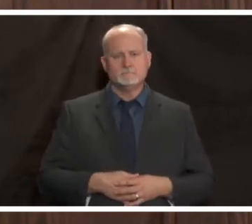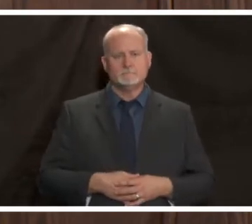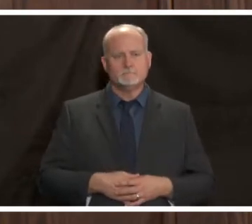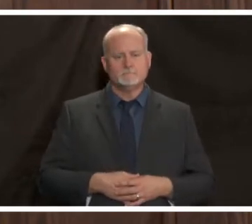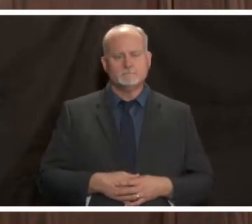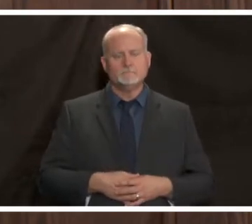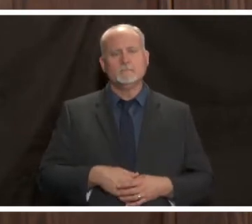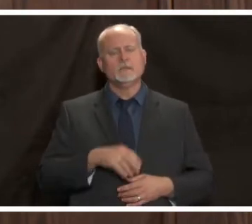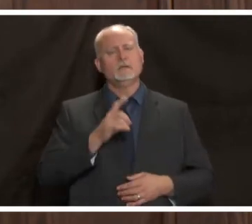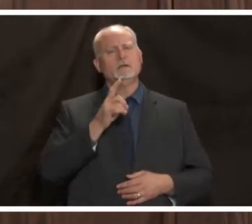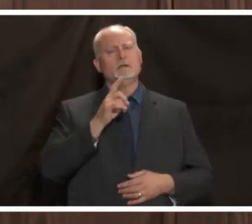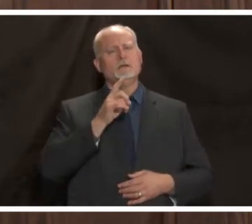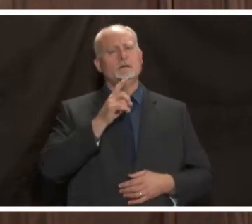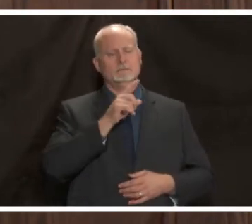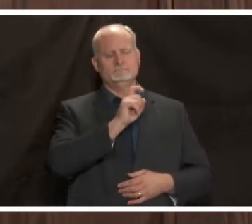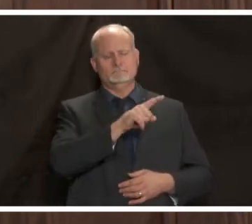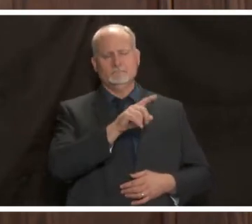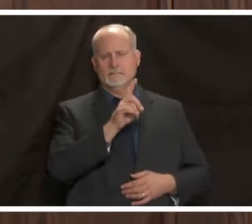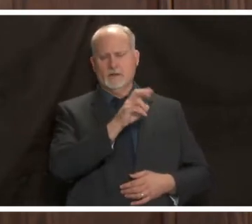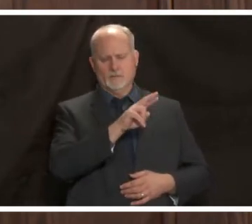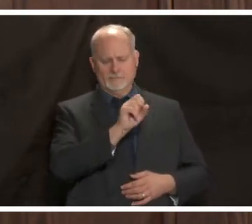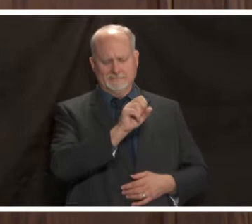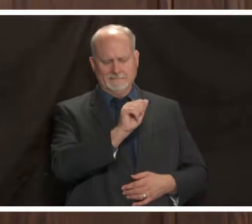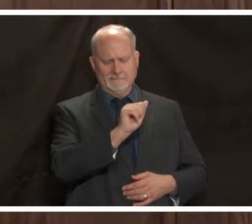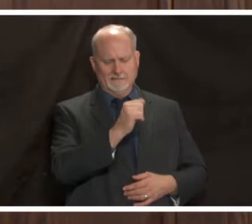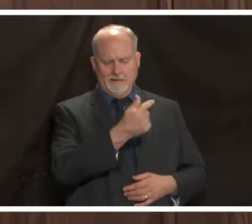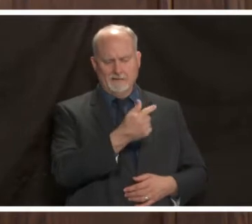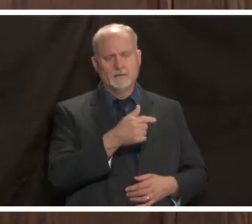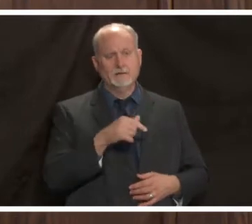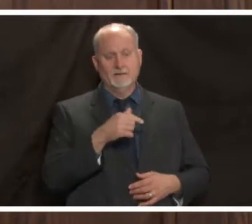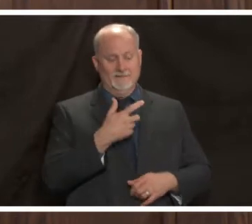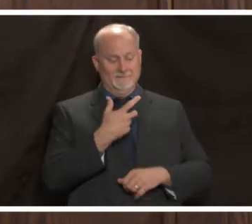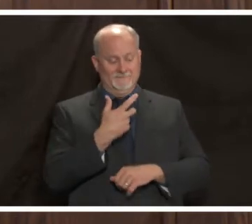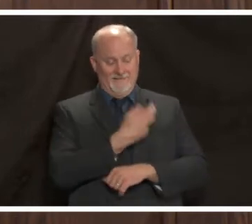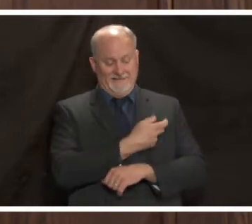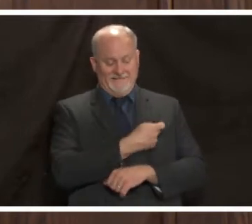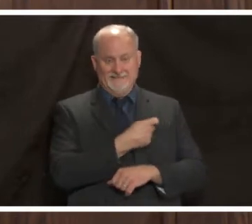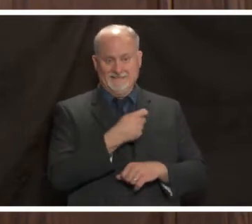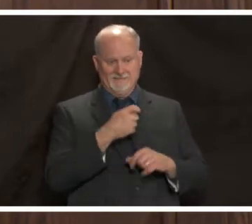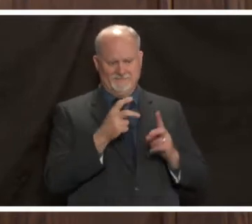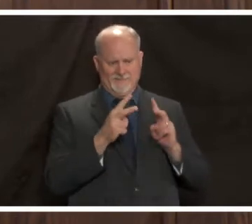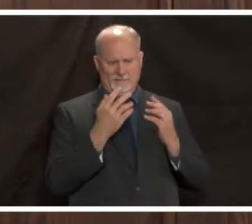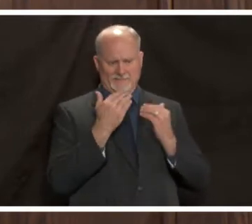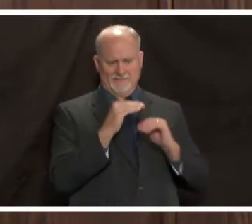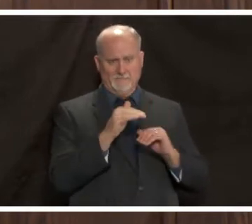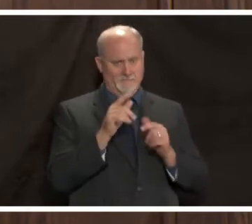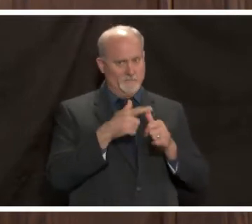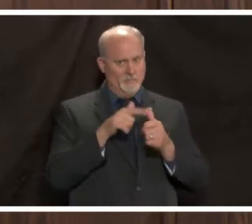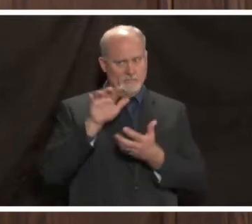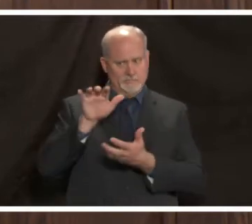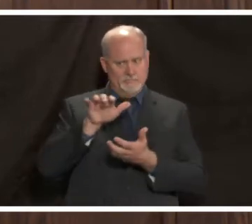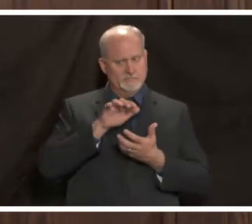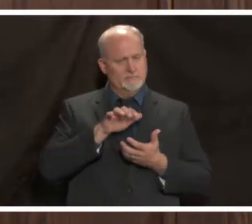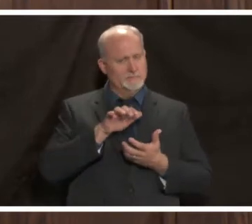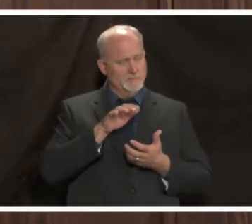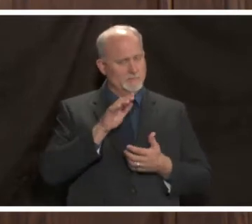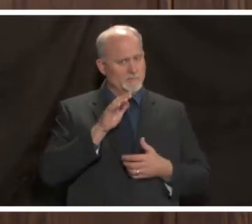yes dr saag to with vaccines being so limited initially will it be even difficult for hospitals